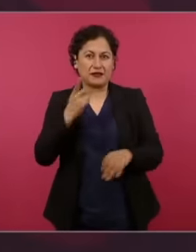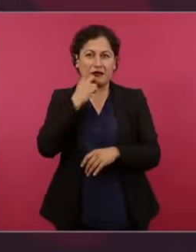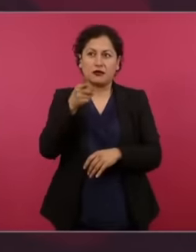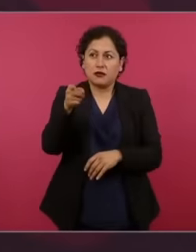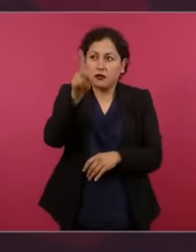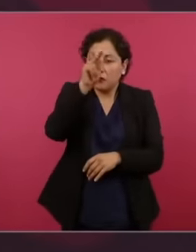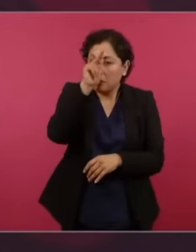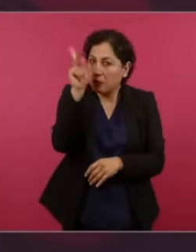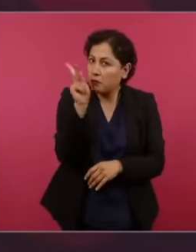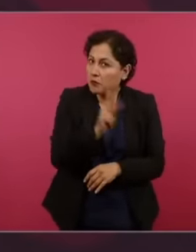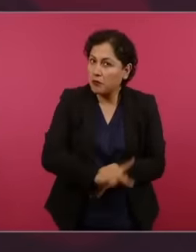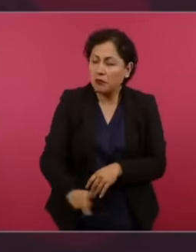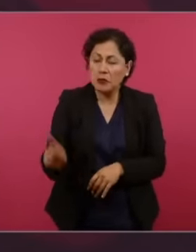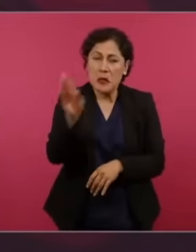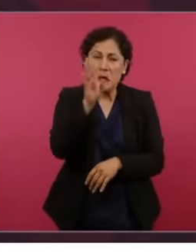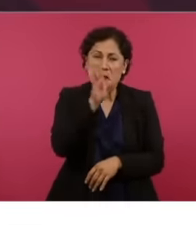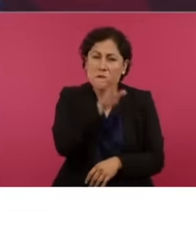because it is a kind of